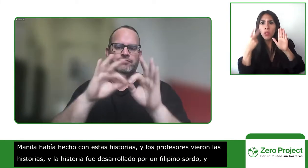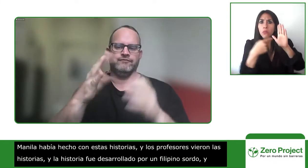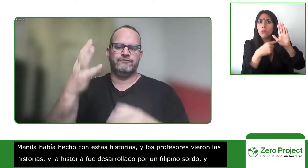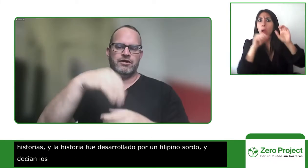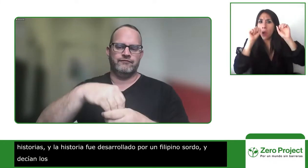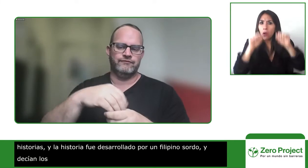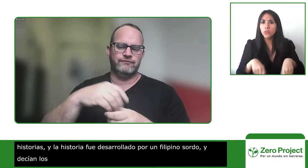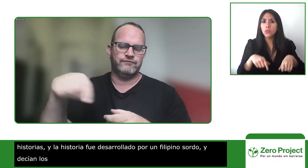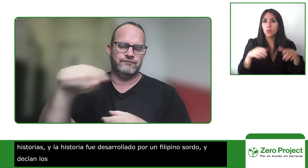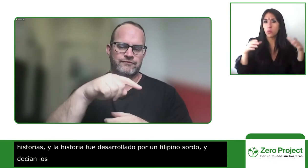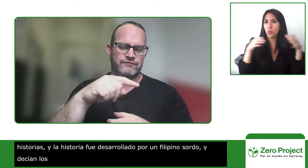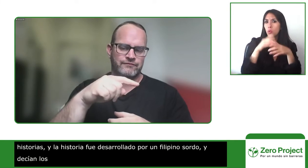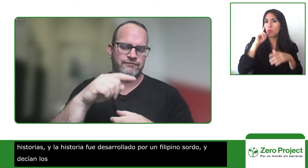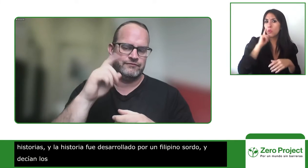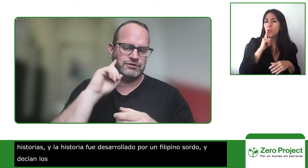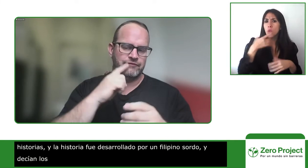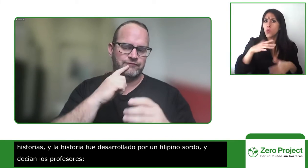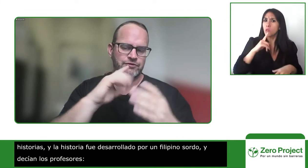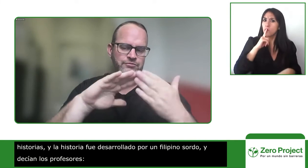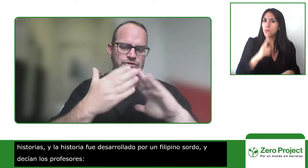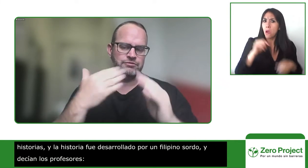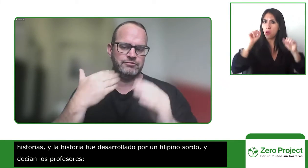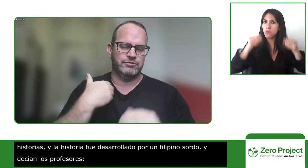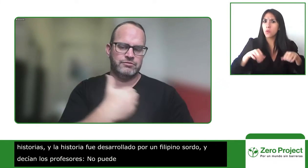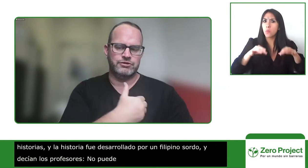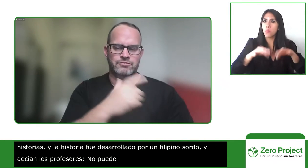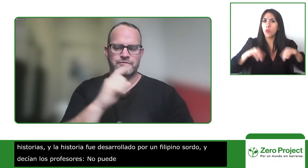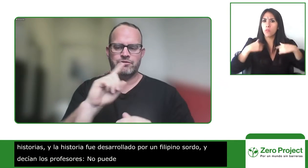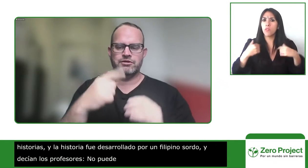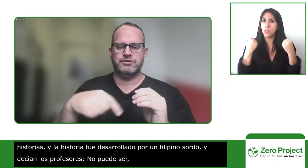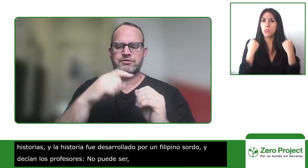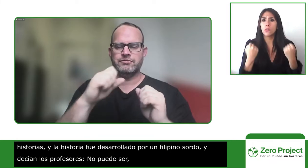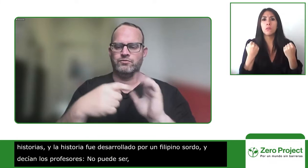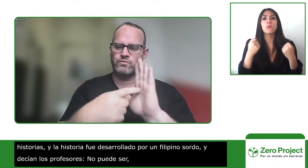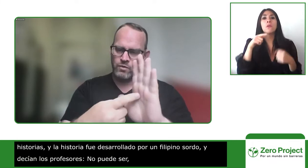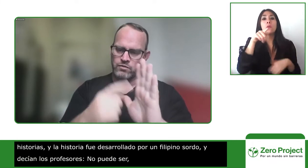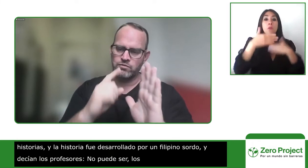to highlight the skills that deaf community members have and so we really